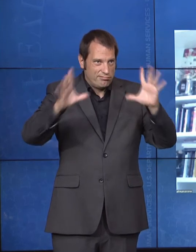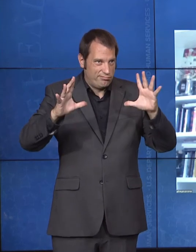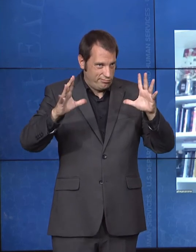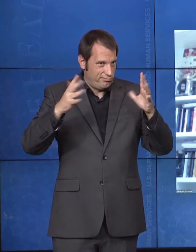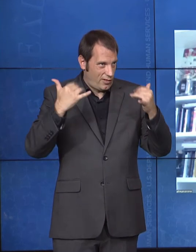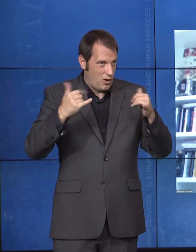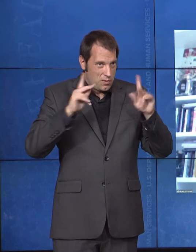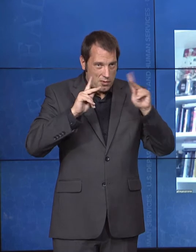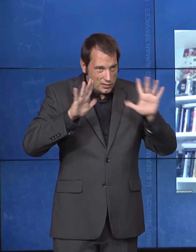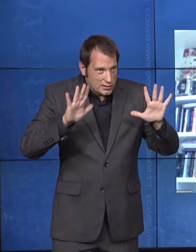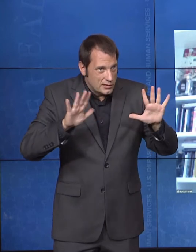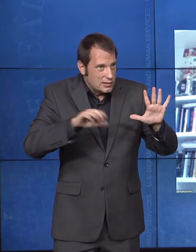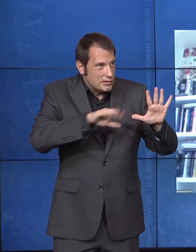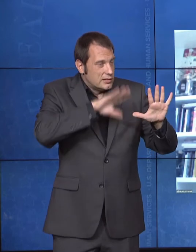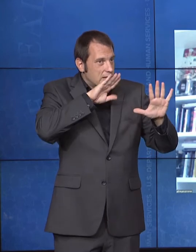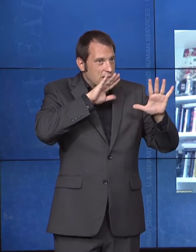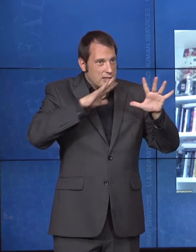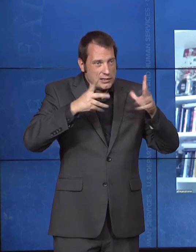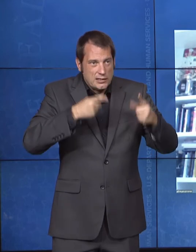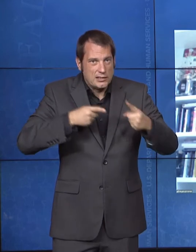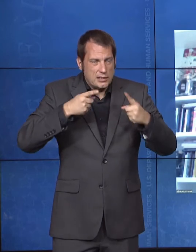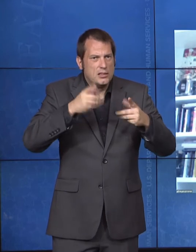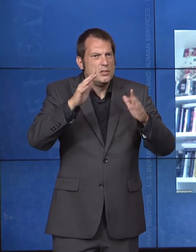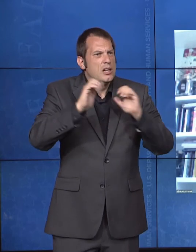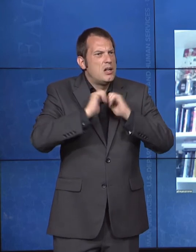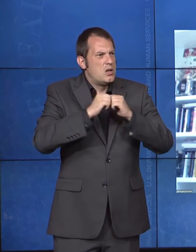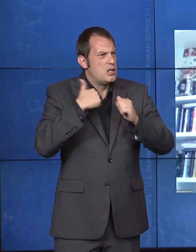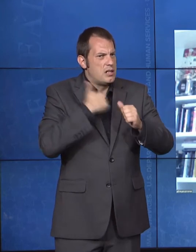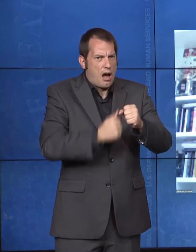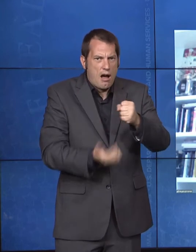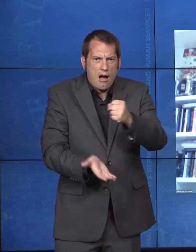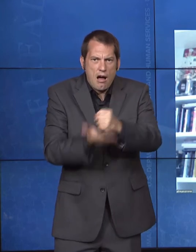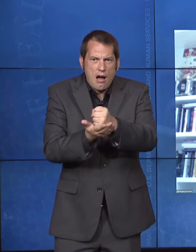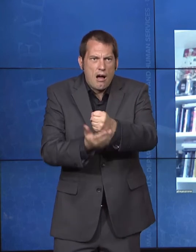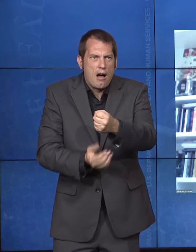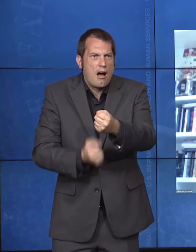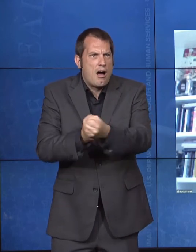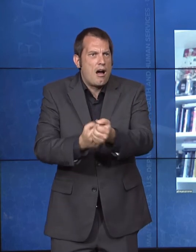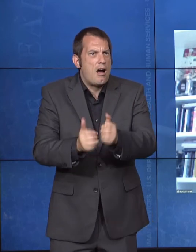to crisis centers of care, what we're talking about is triaging. And the question was, who